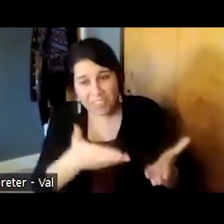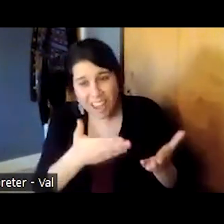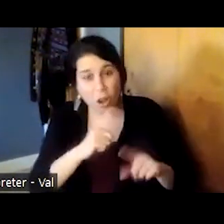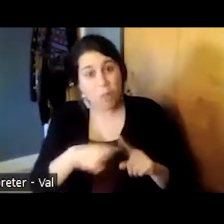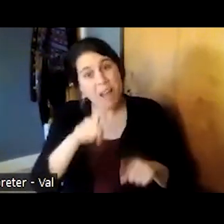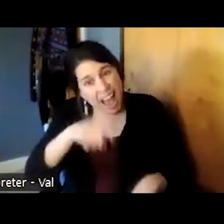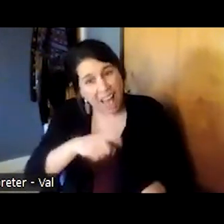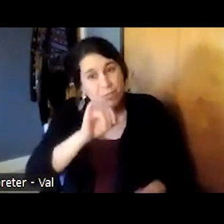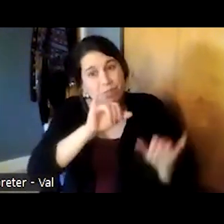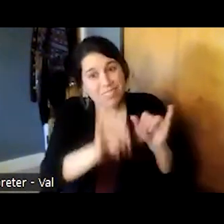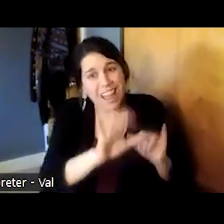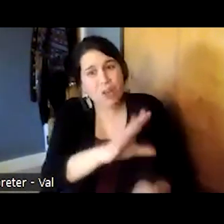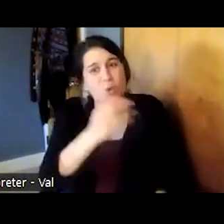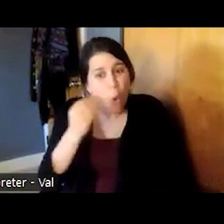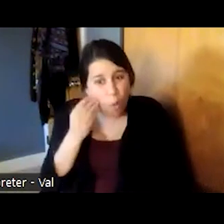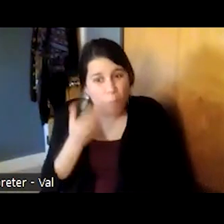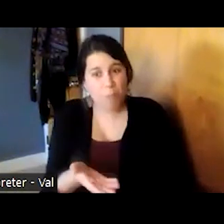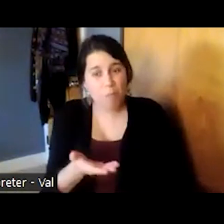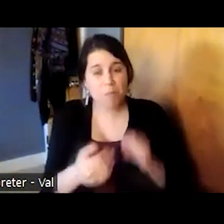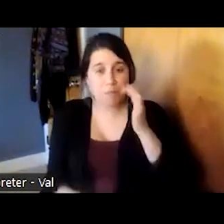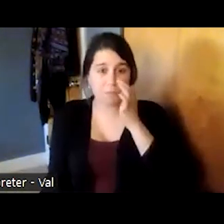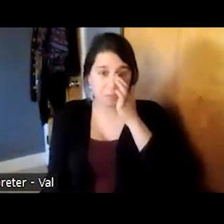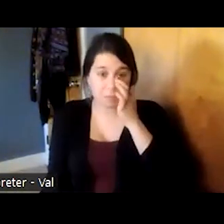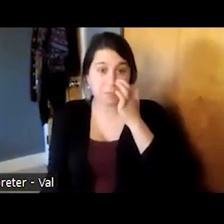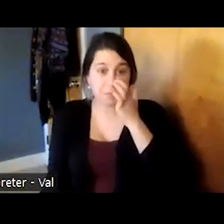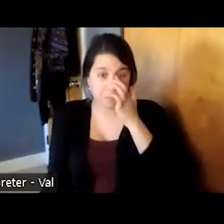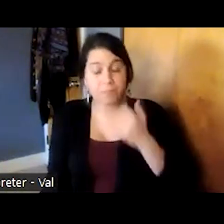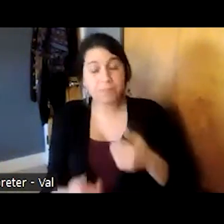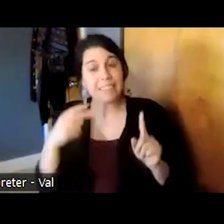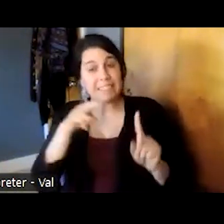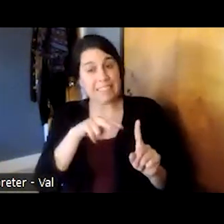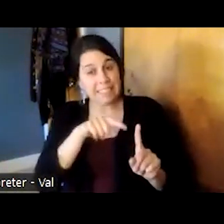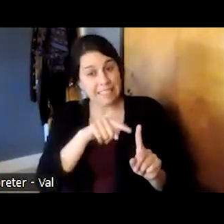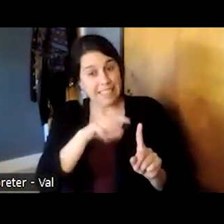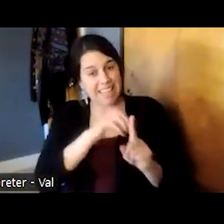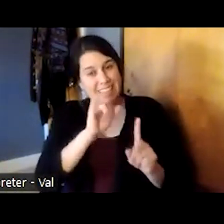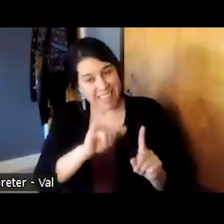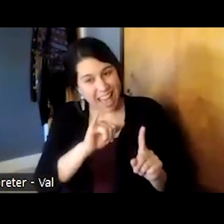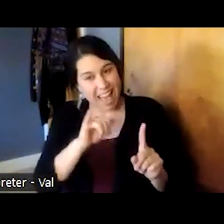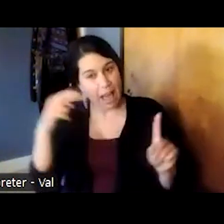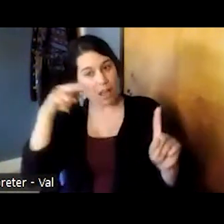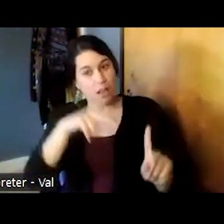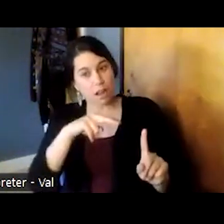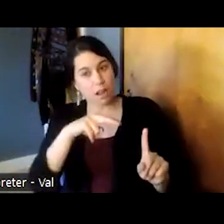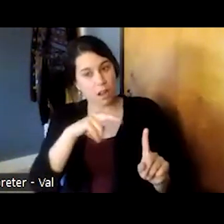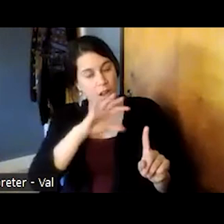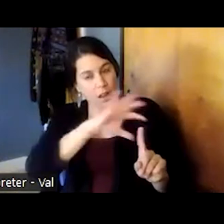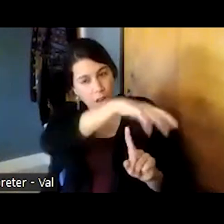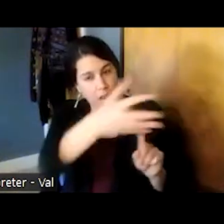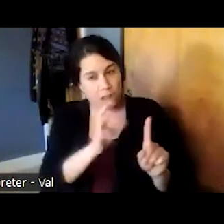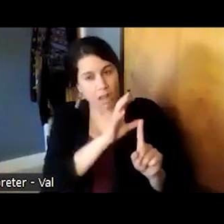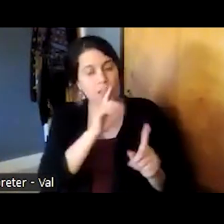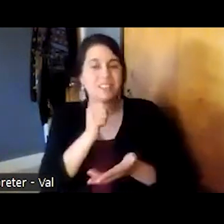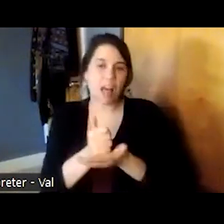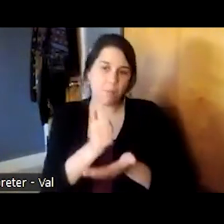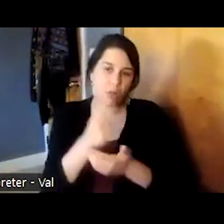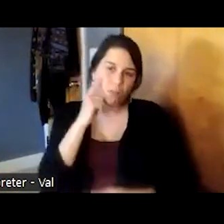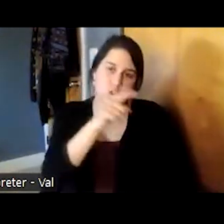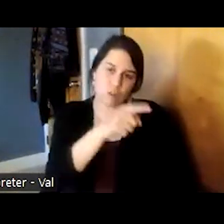and seeing the resident in that kind of context is very helpful for staff and other people who